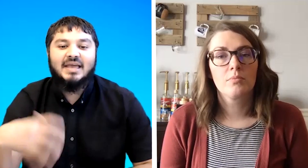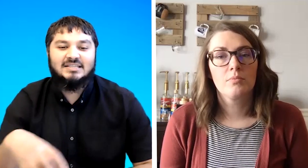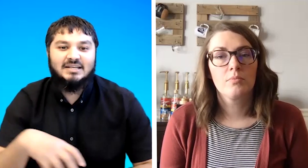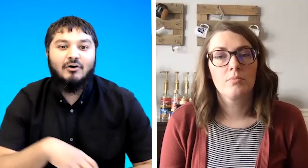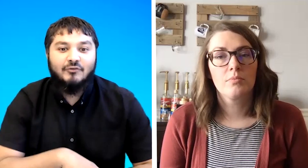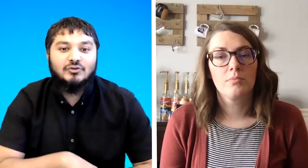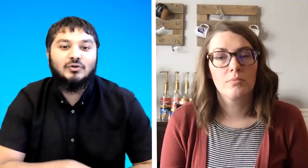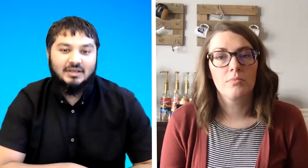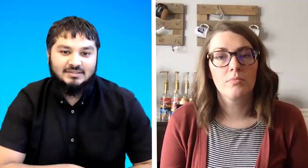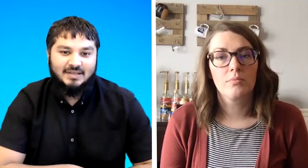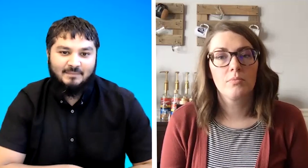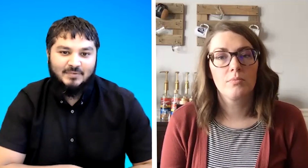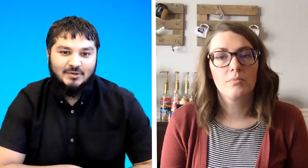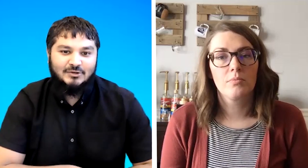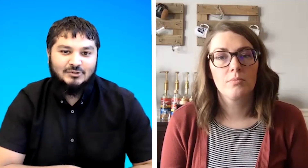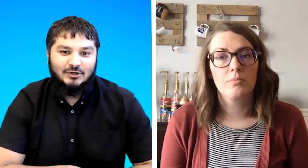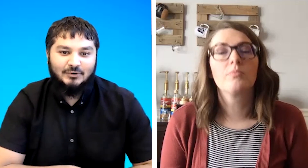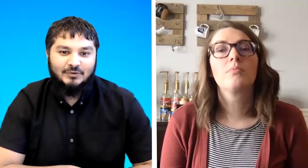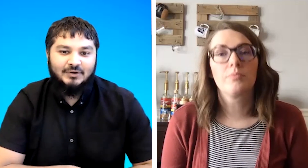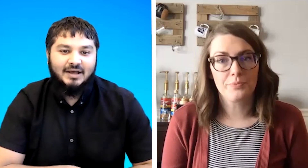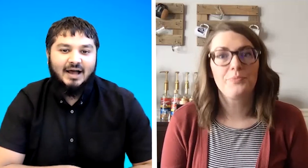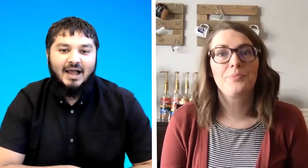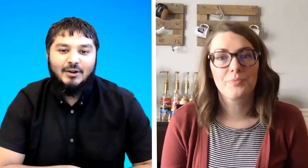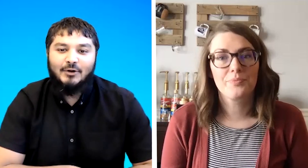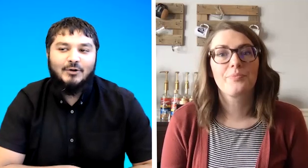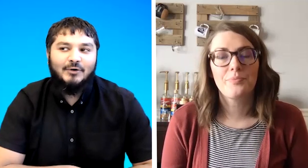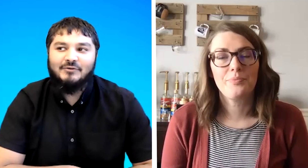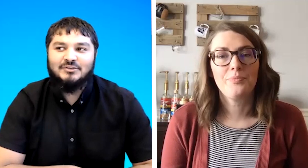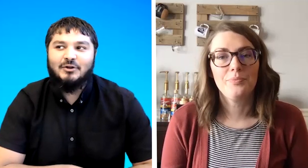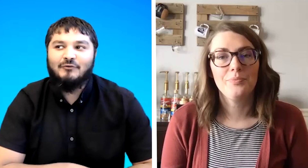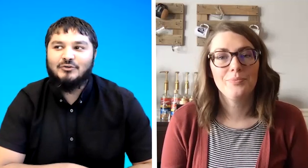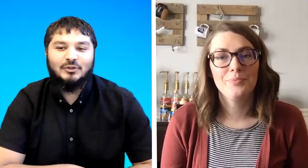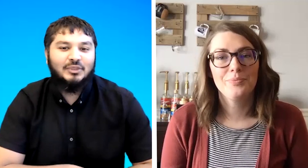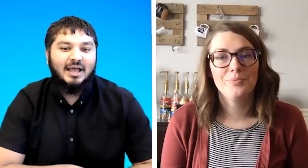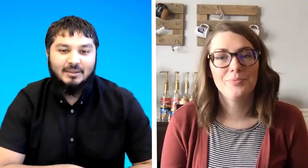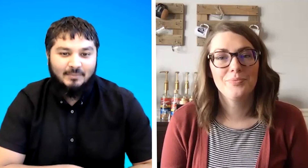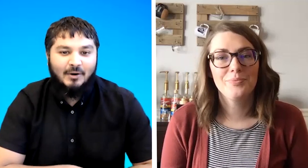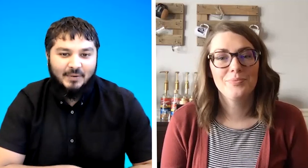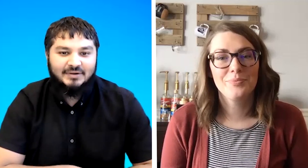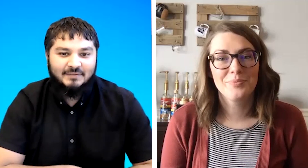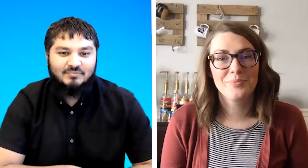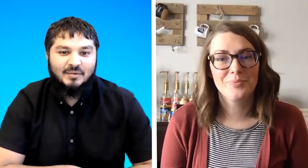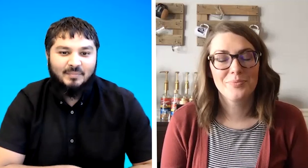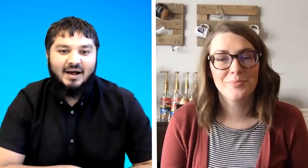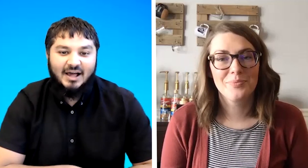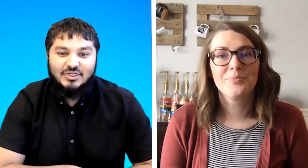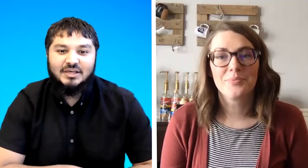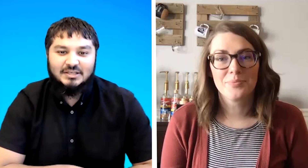as an official exam so i don't know if it's an official thing at the moment but i think it's